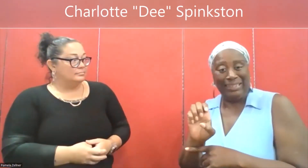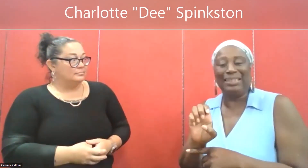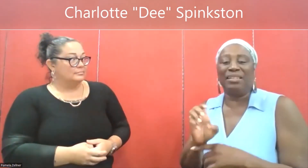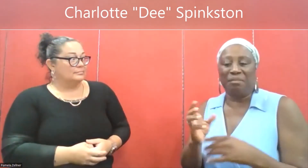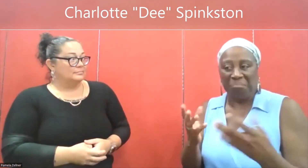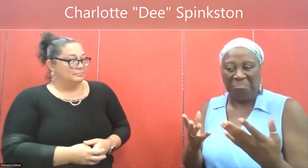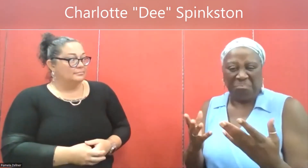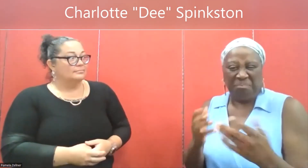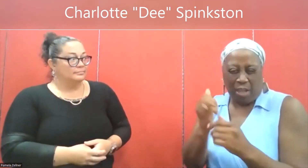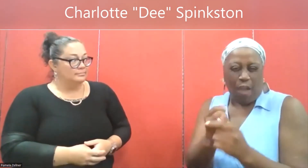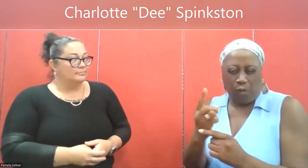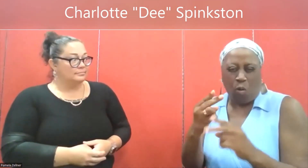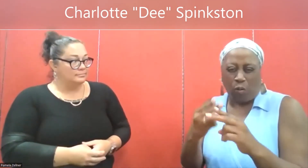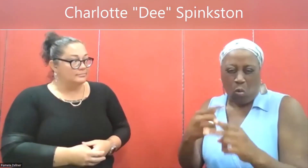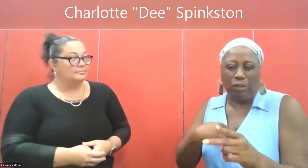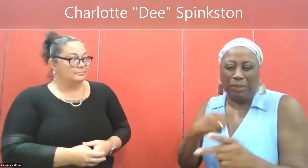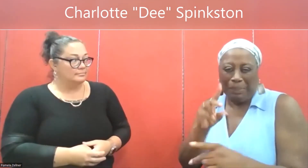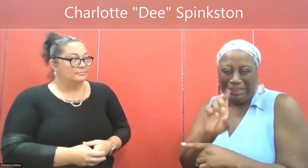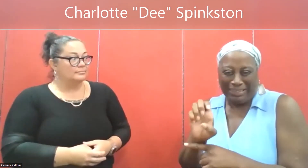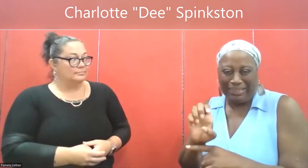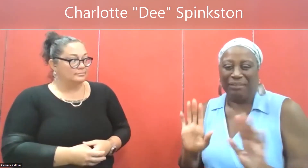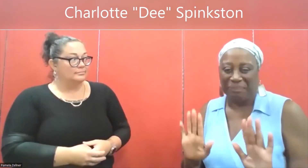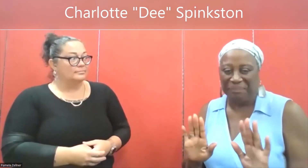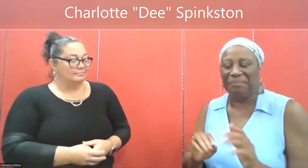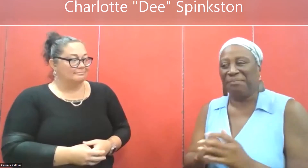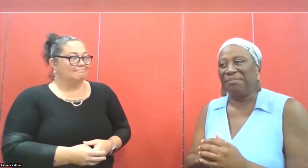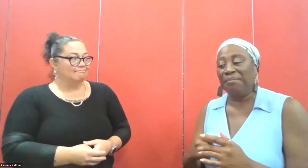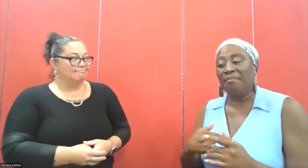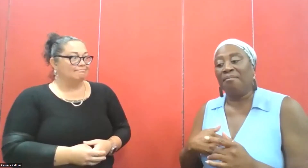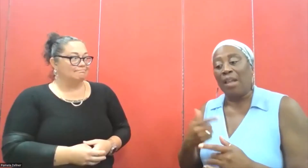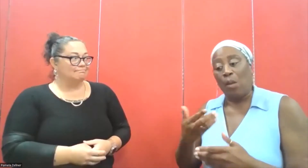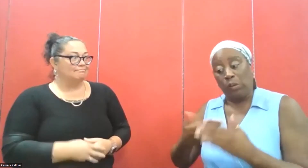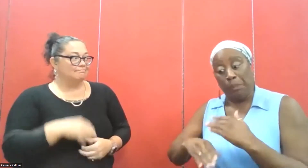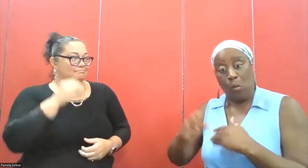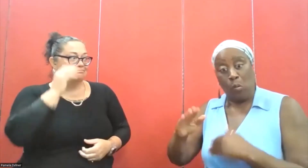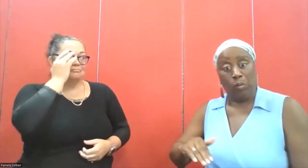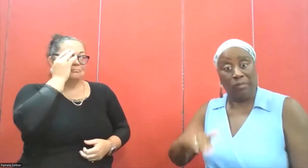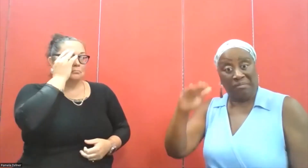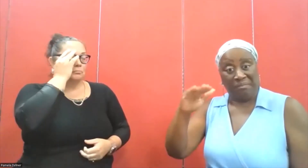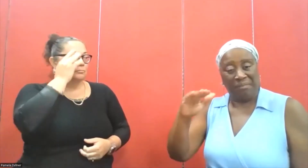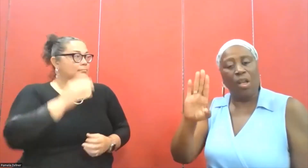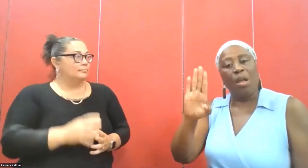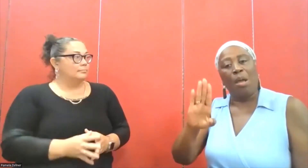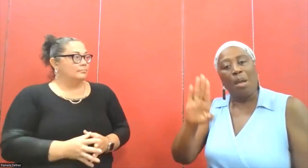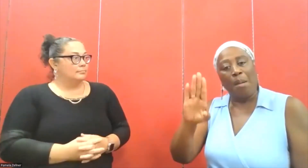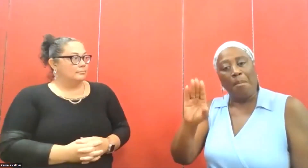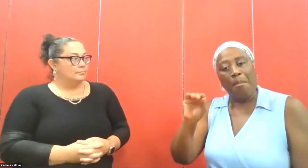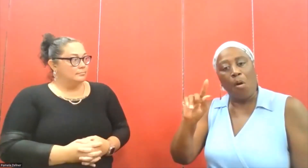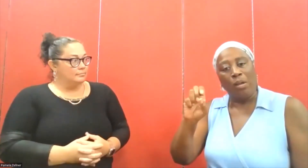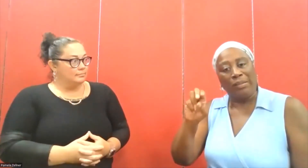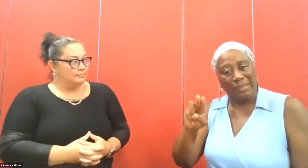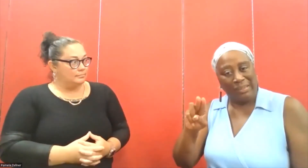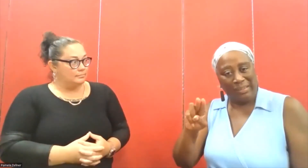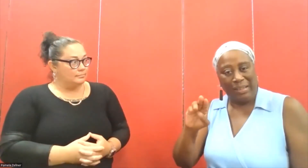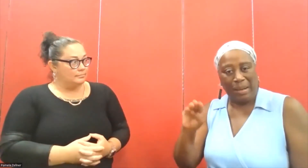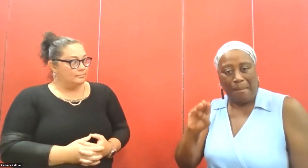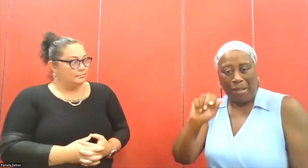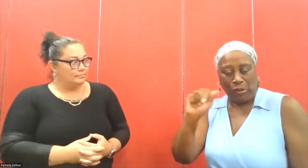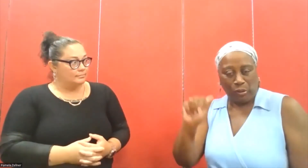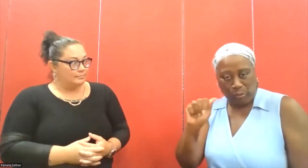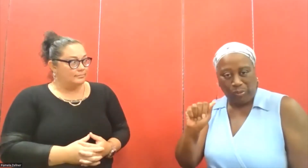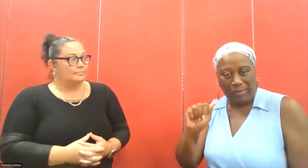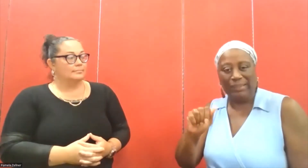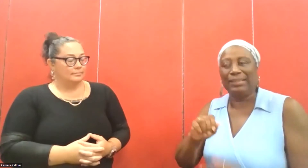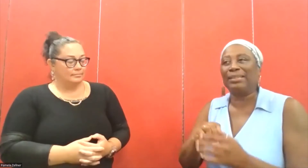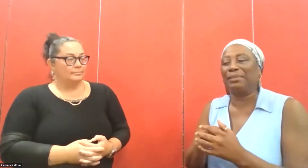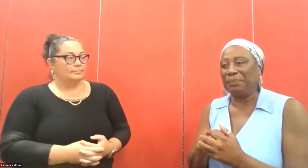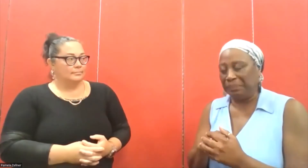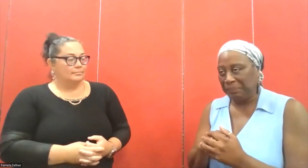Yes. my name is Dee. Everyone calls me Dee. I was born and brought up in Boston Massachusetts.